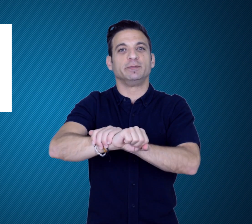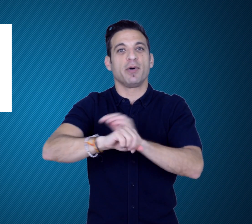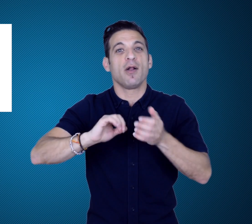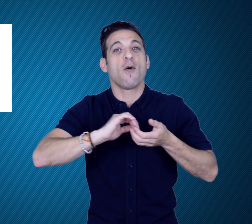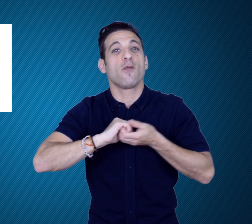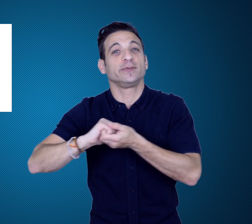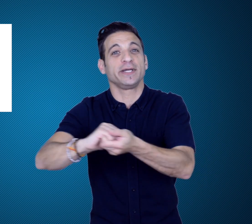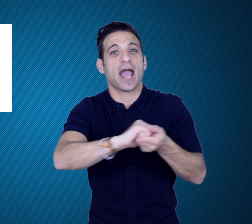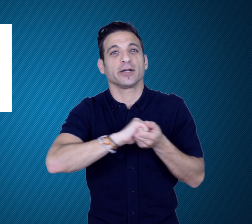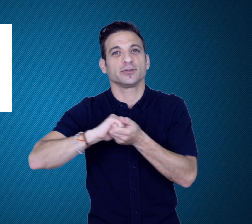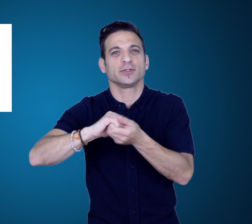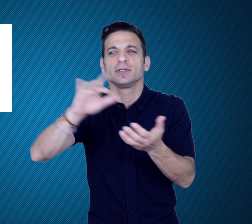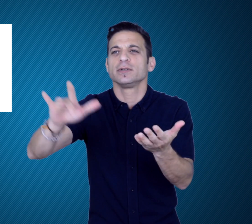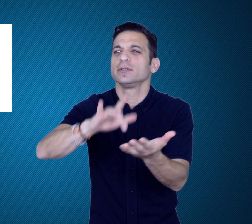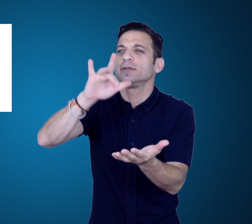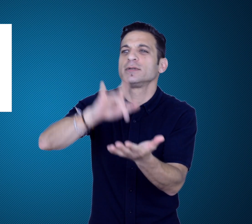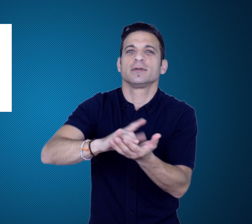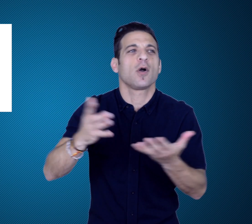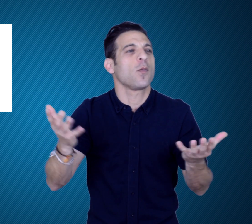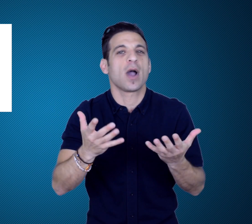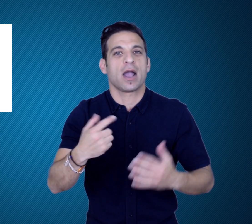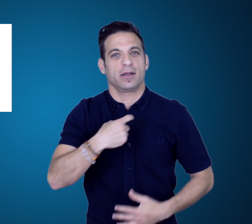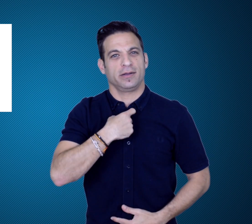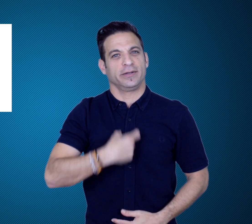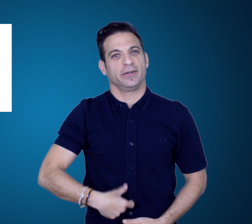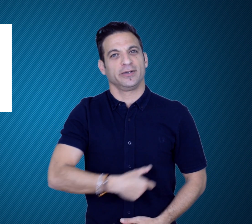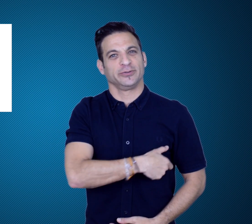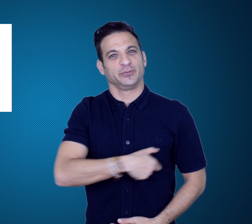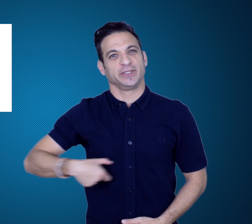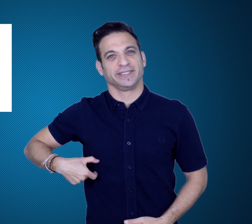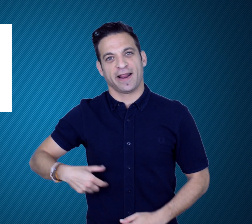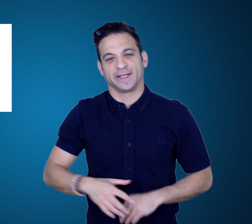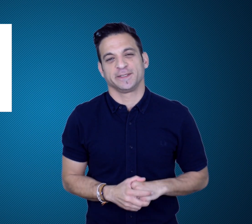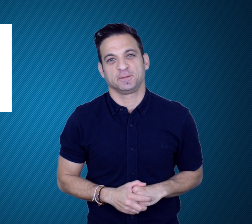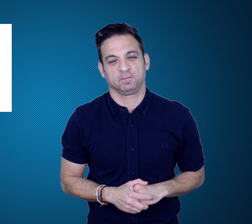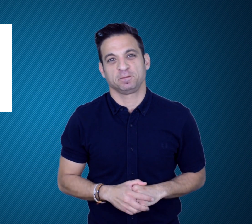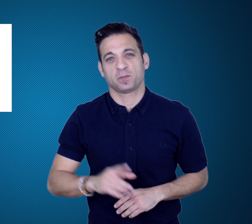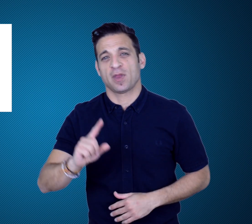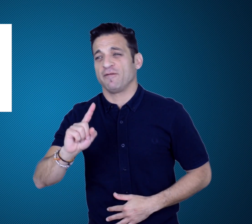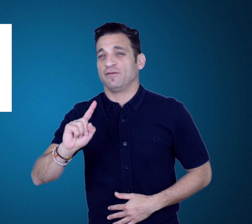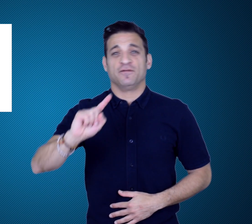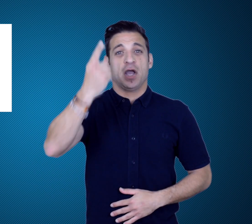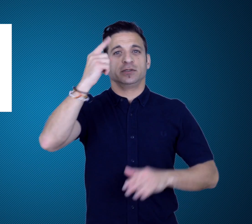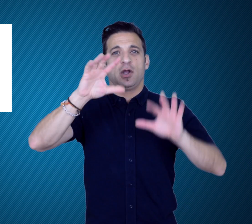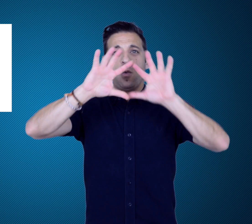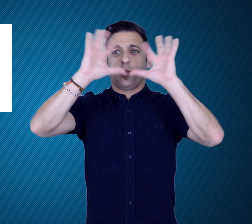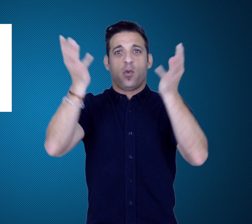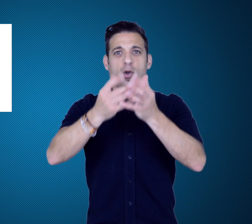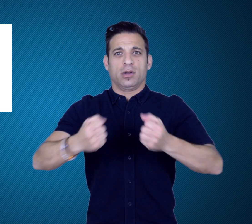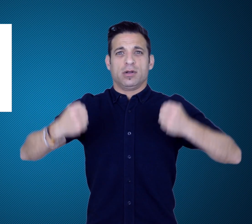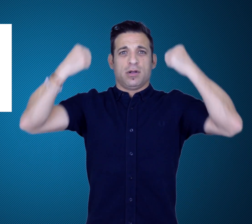which is headquartered in Switzerland.